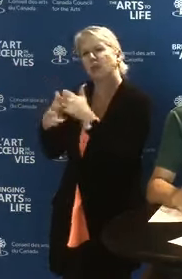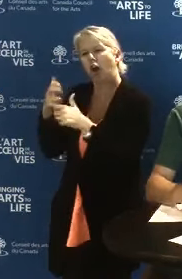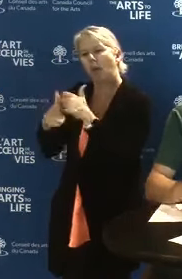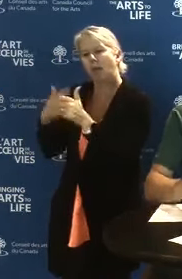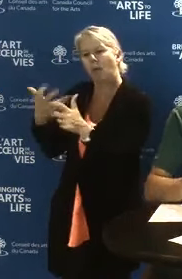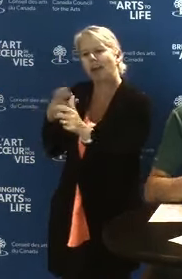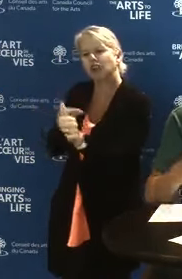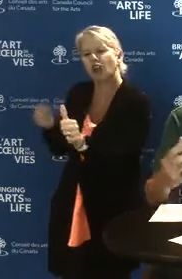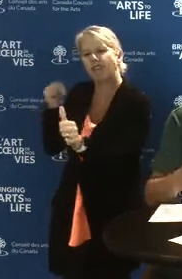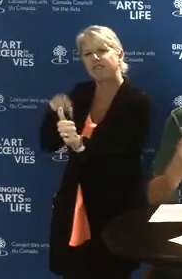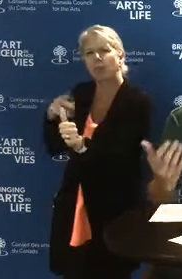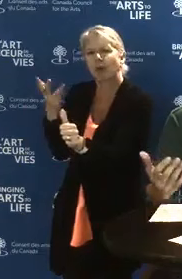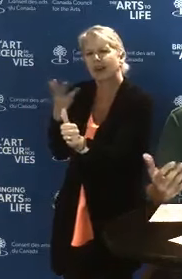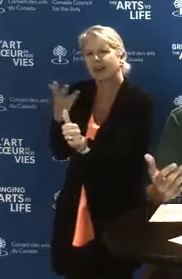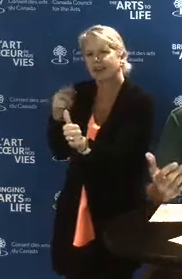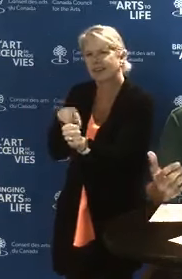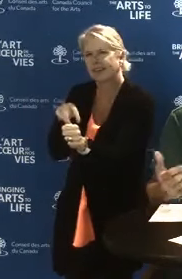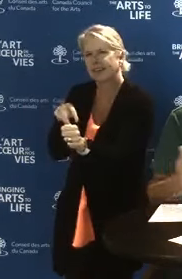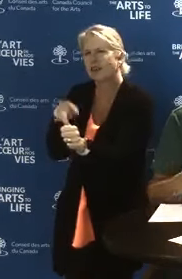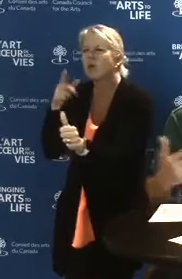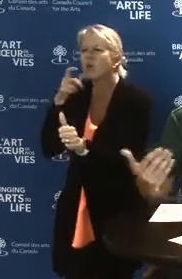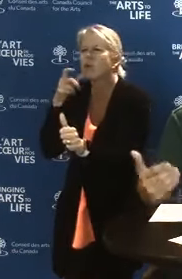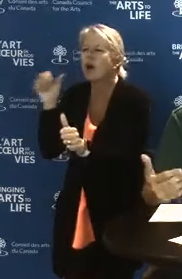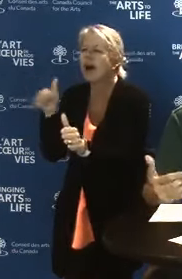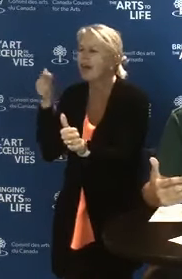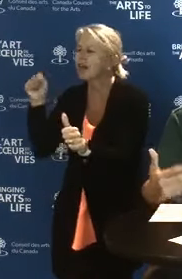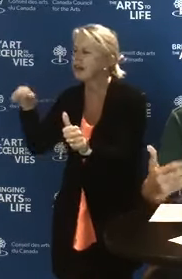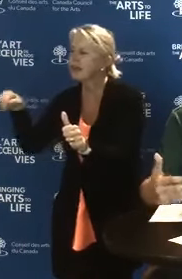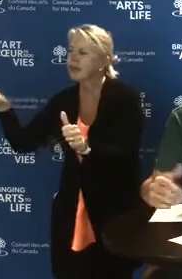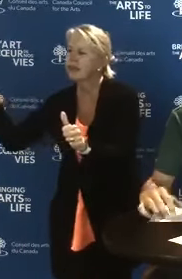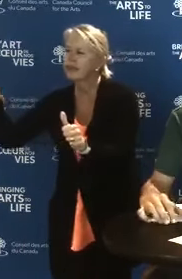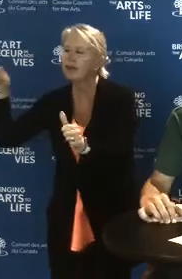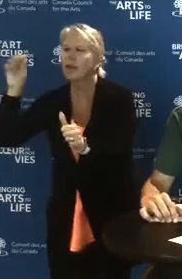and who else in the sector might be able to contribute to solving that problem?